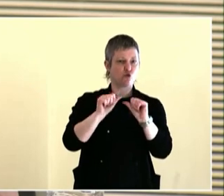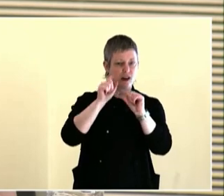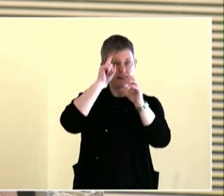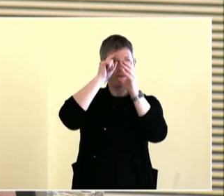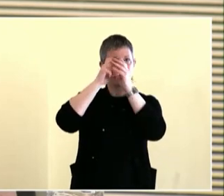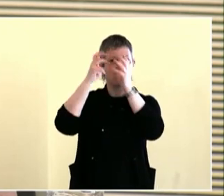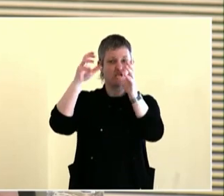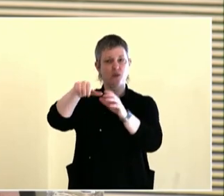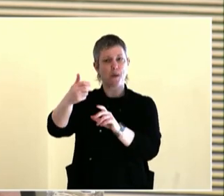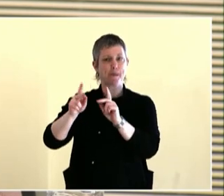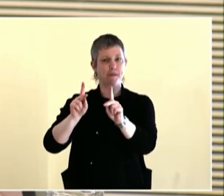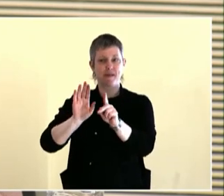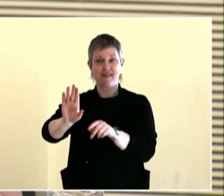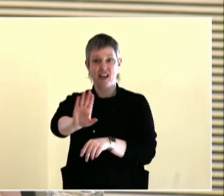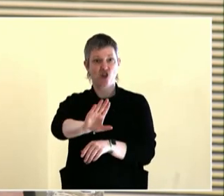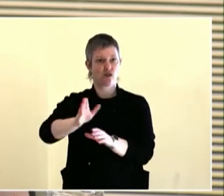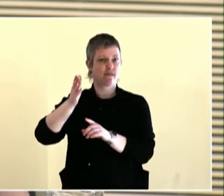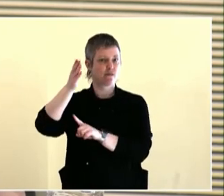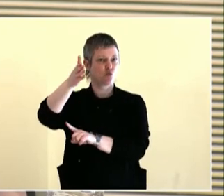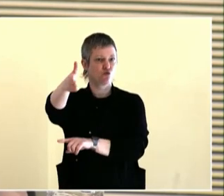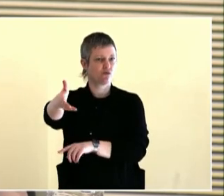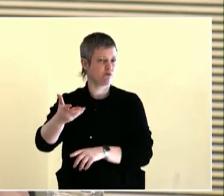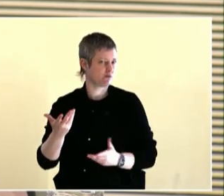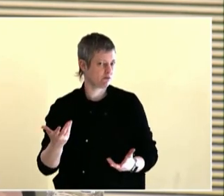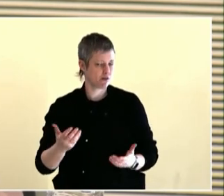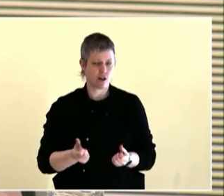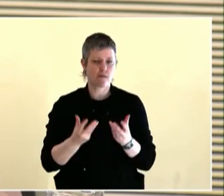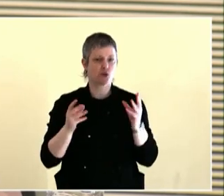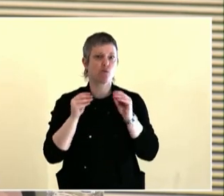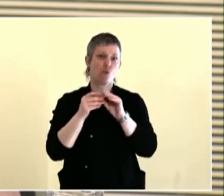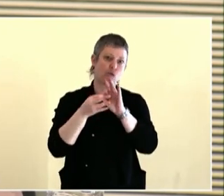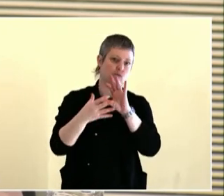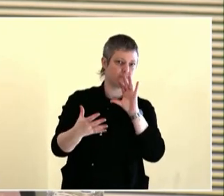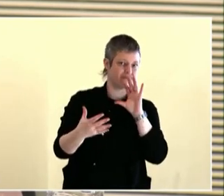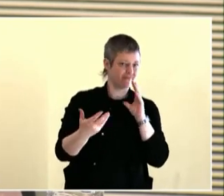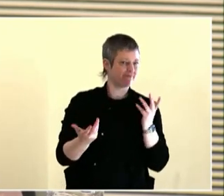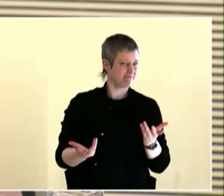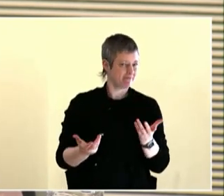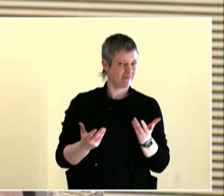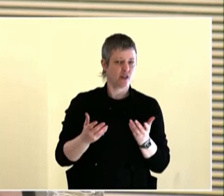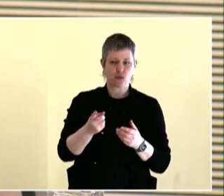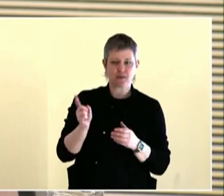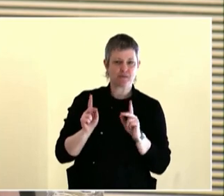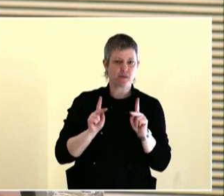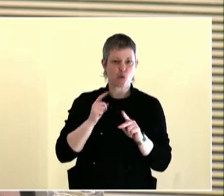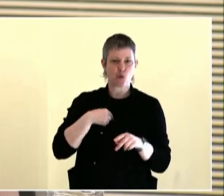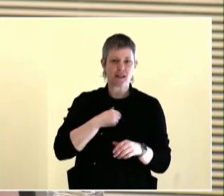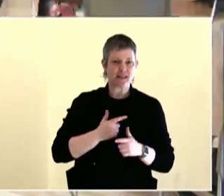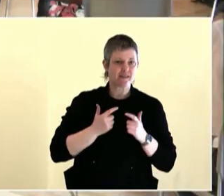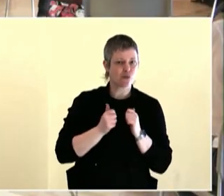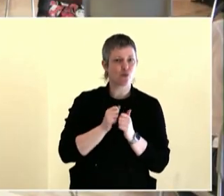Now, you know, I've done -- I've done this work with all different age groups.